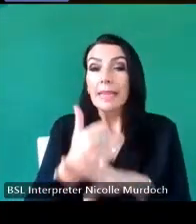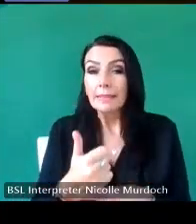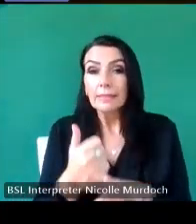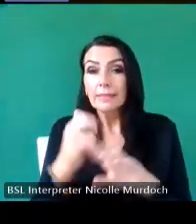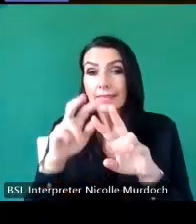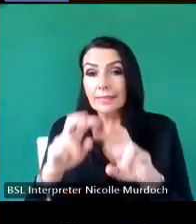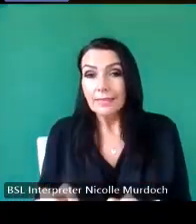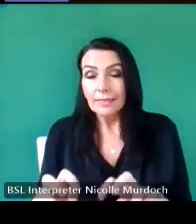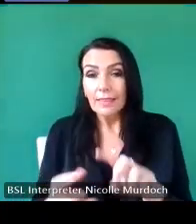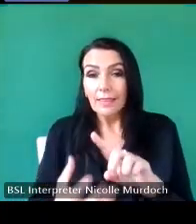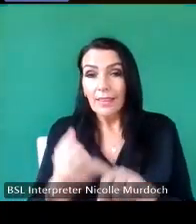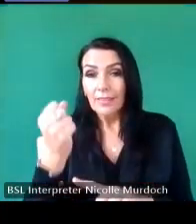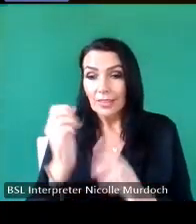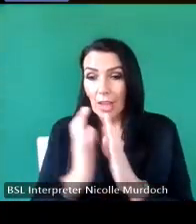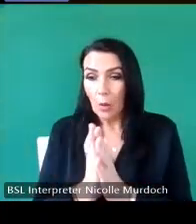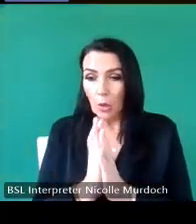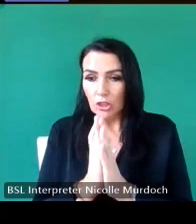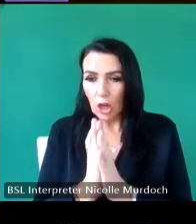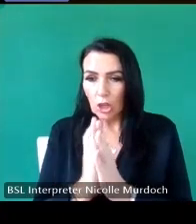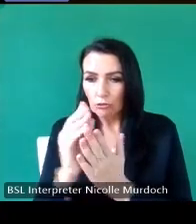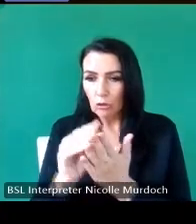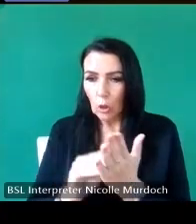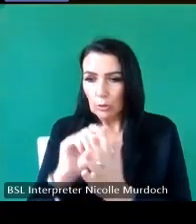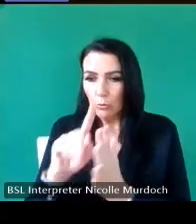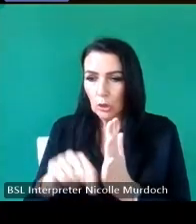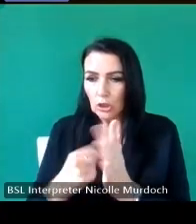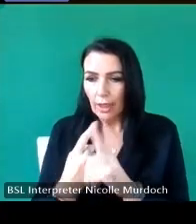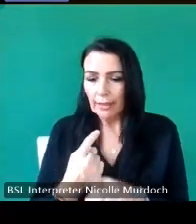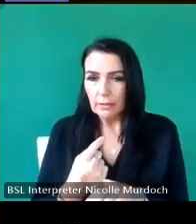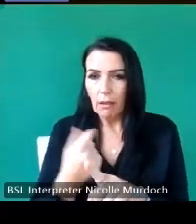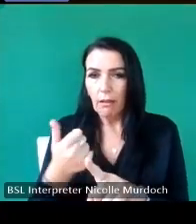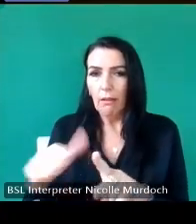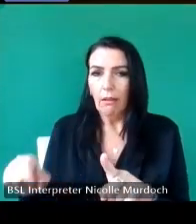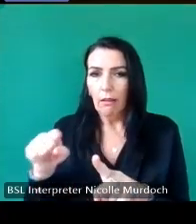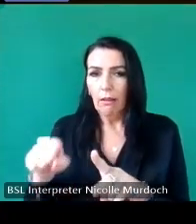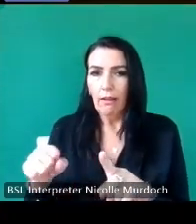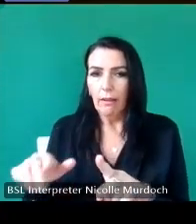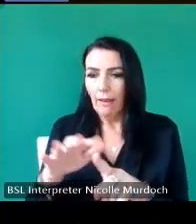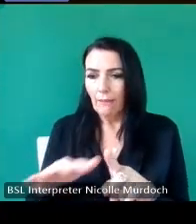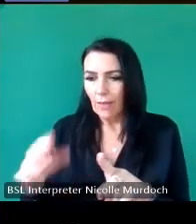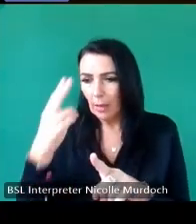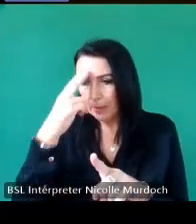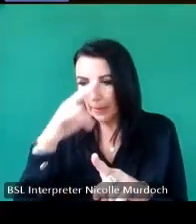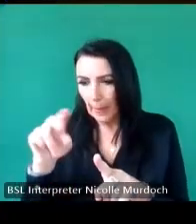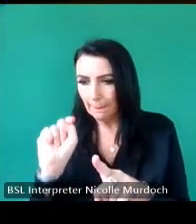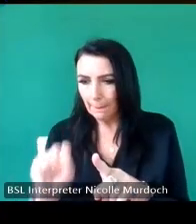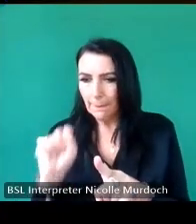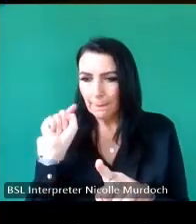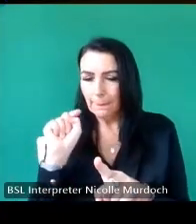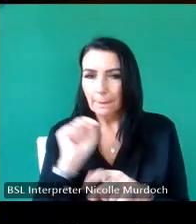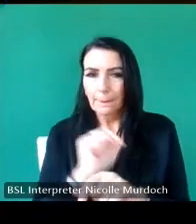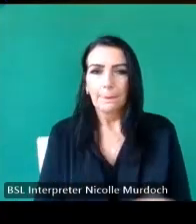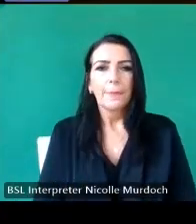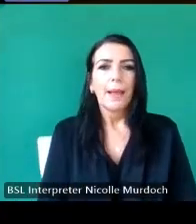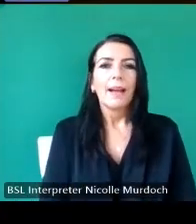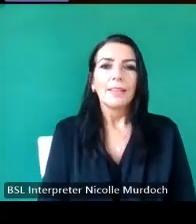with our church recording project and finds the family serame next slide please this is one of